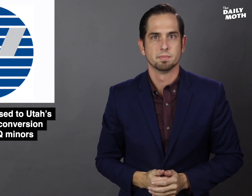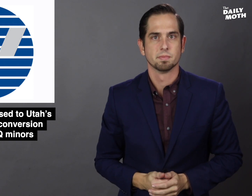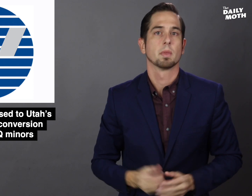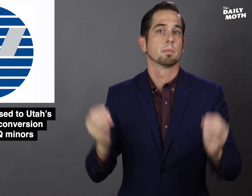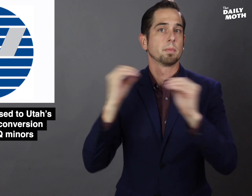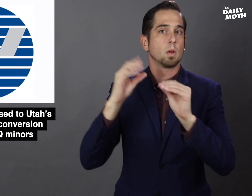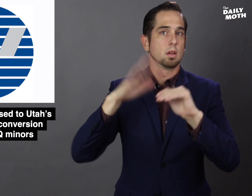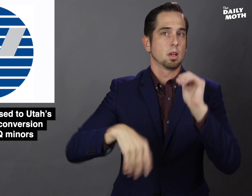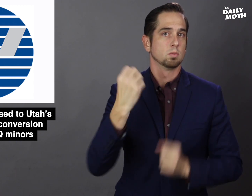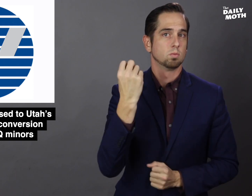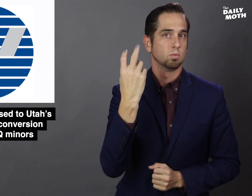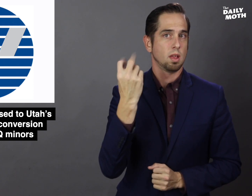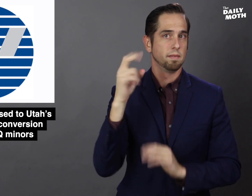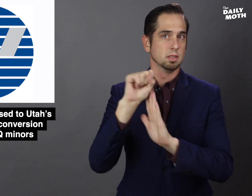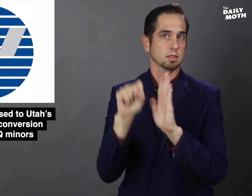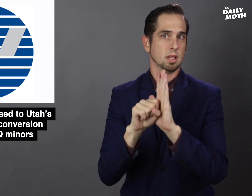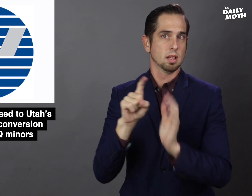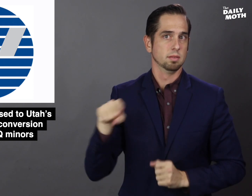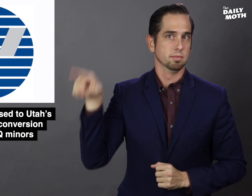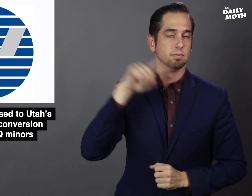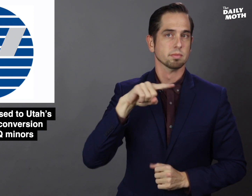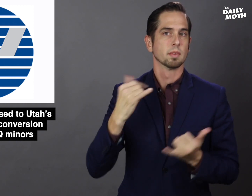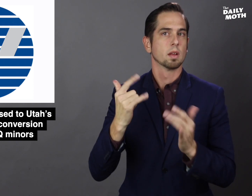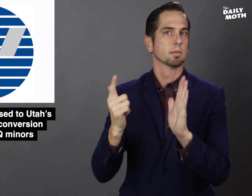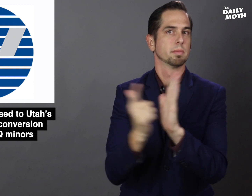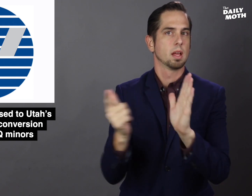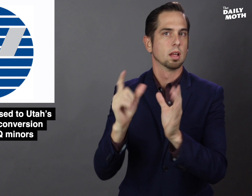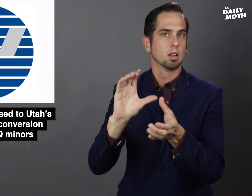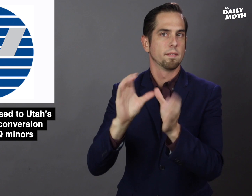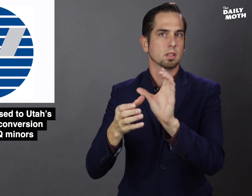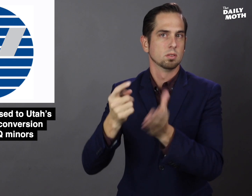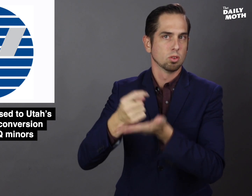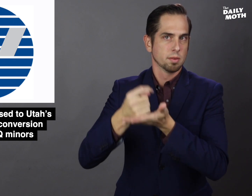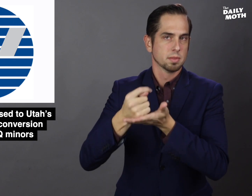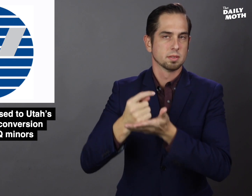More than 12 states ban conversion therapy.